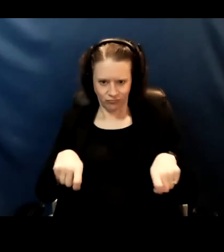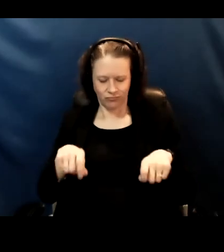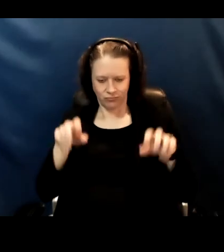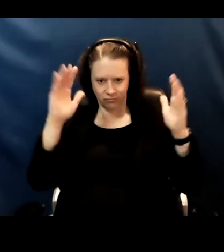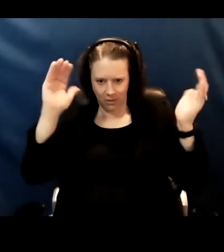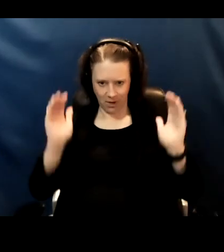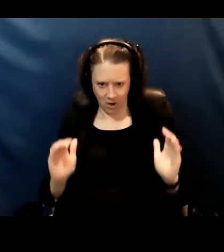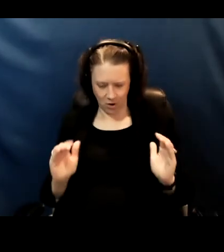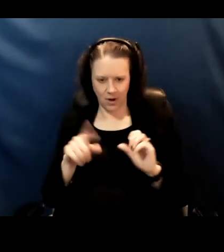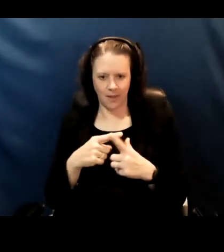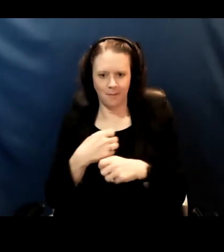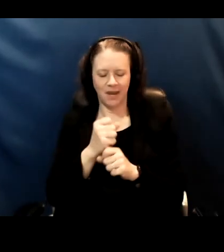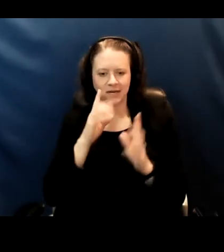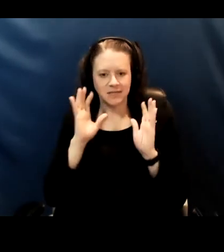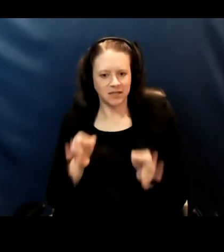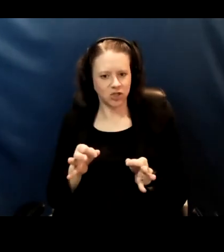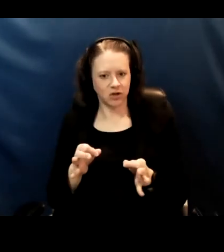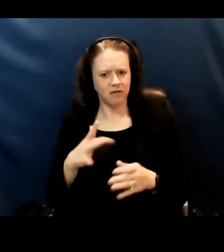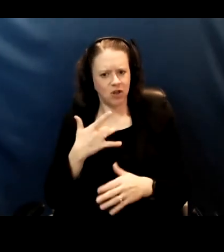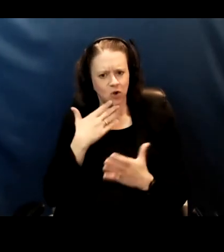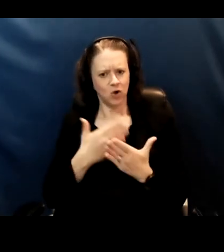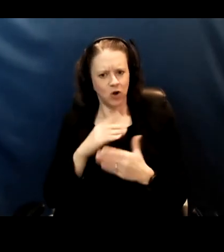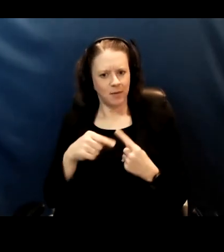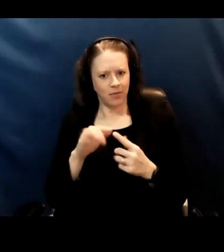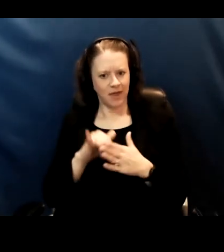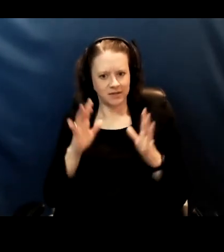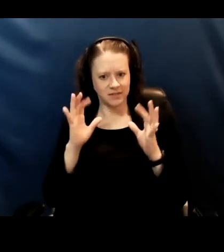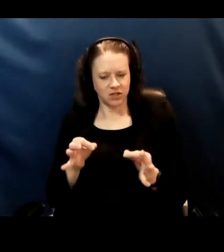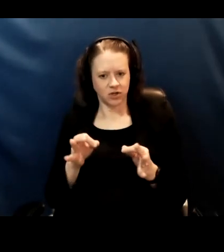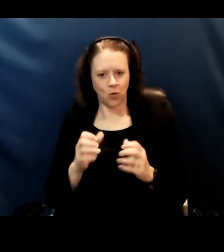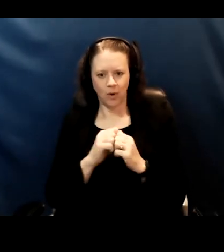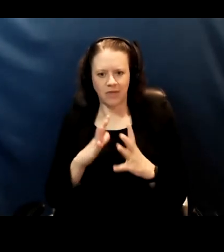and stick with it without agonizing too much over it.